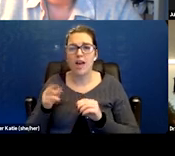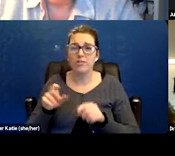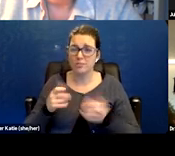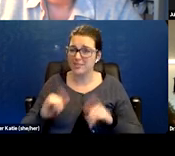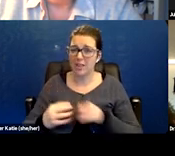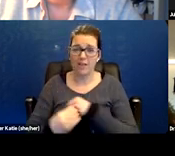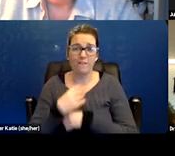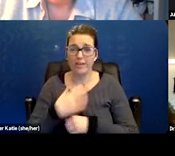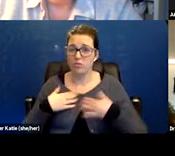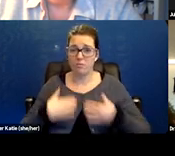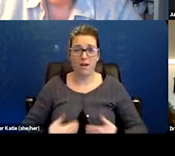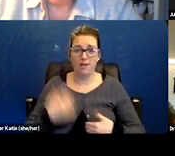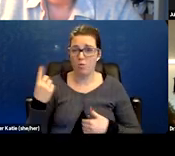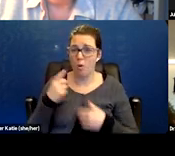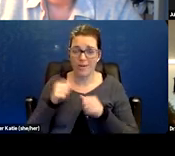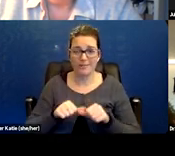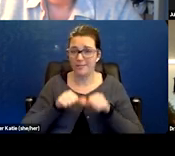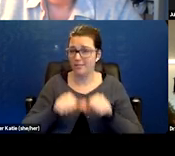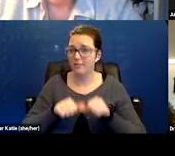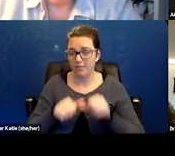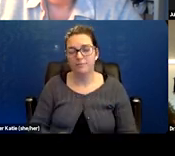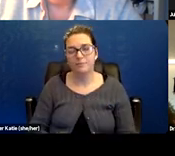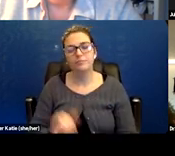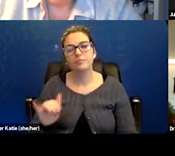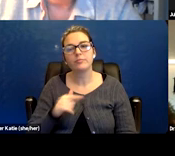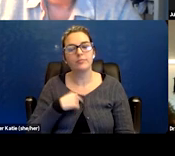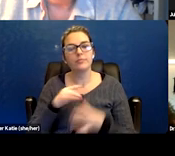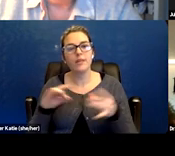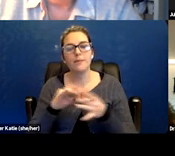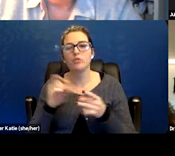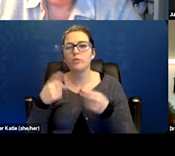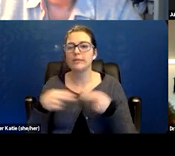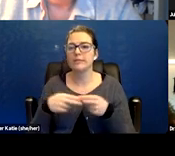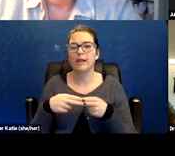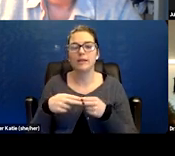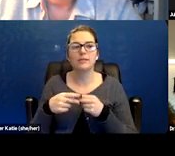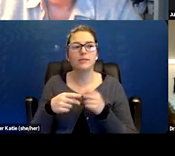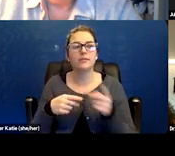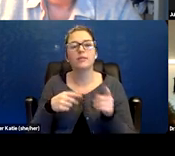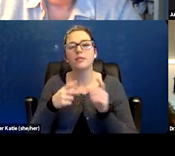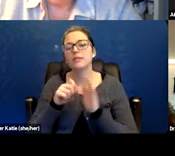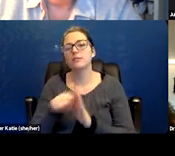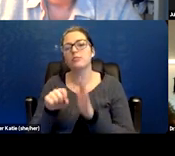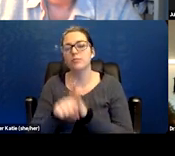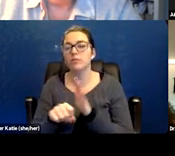that a lot of times as I mentioned, I think in one of the slides. The symptoms are far out of proportion